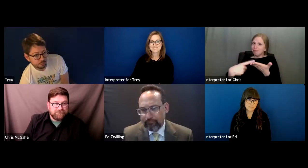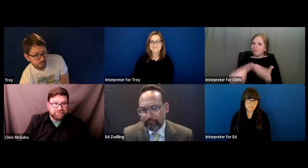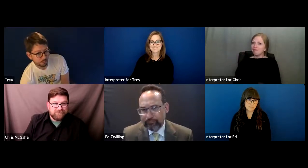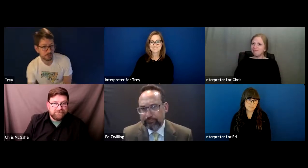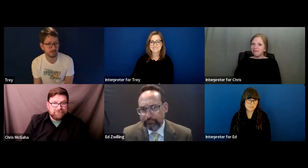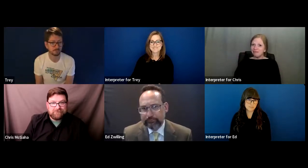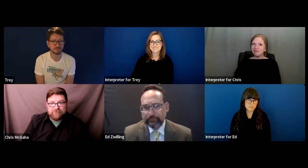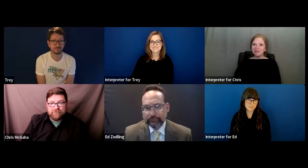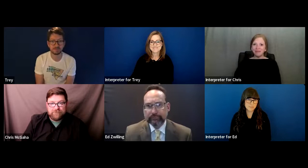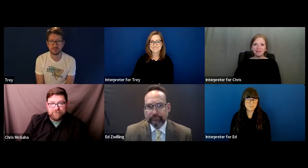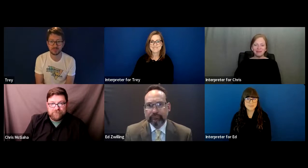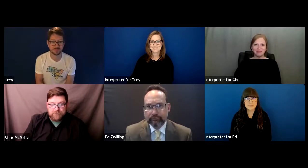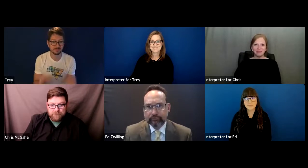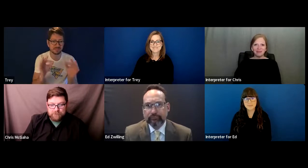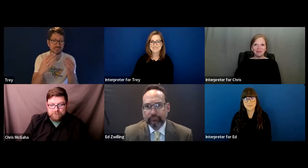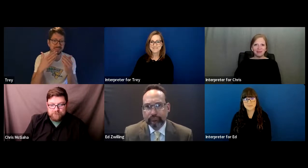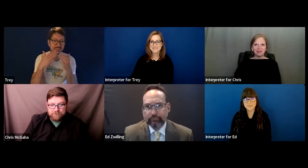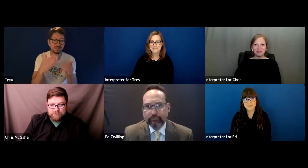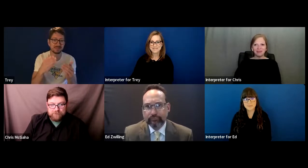Trey: All right.